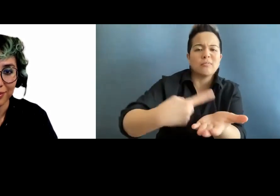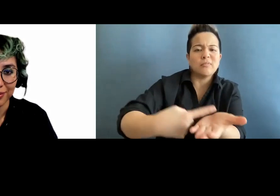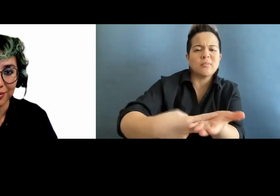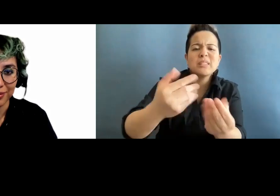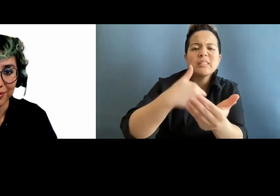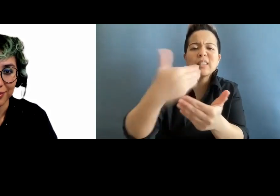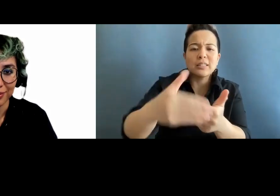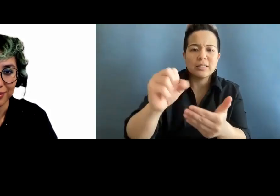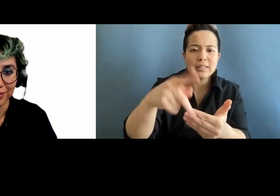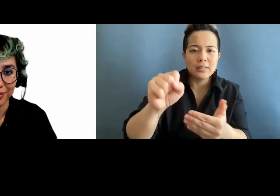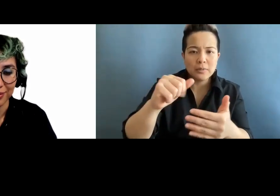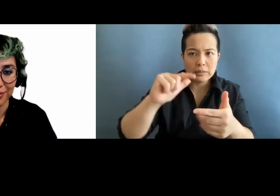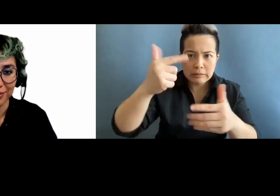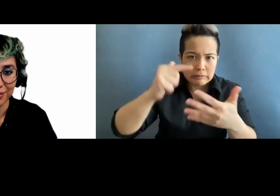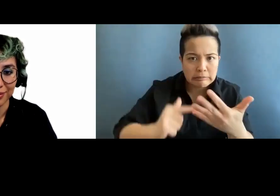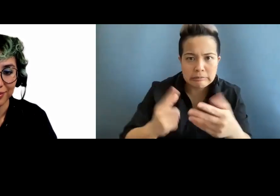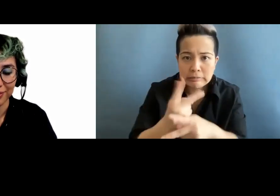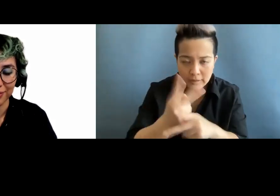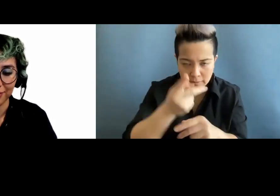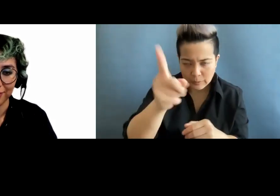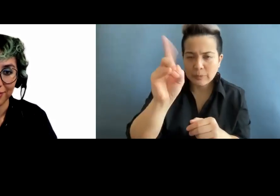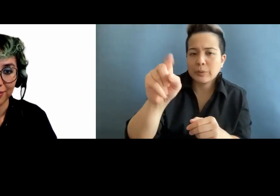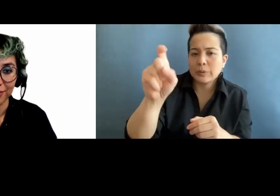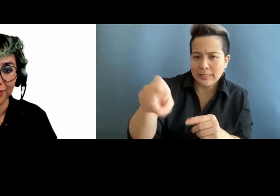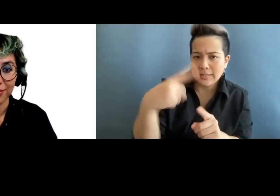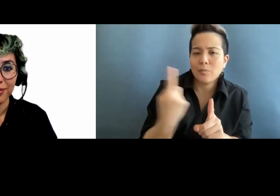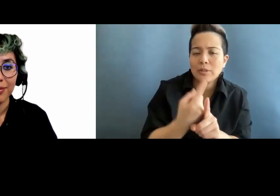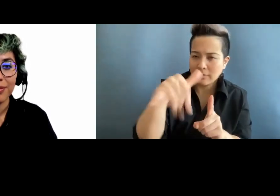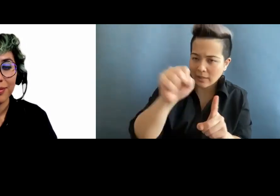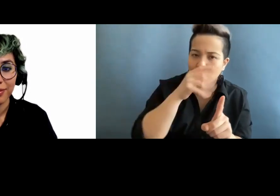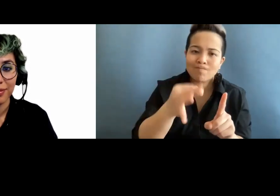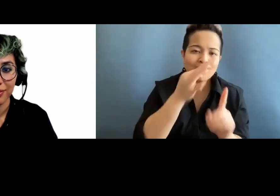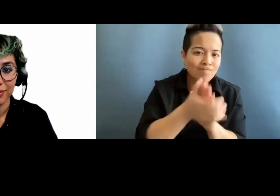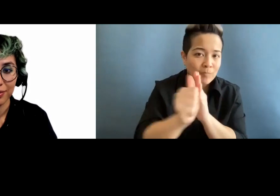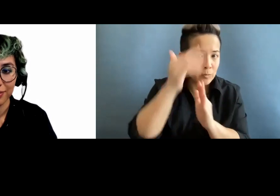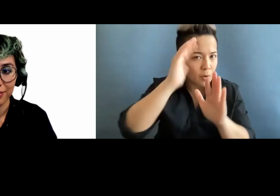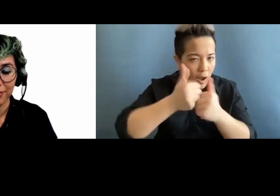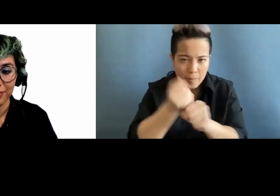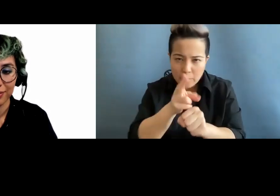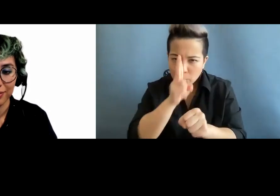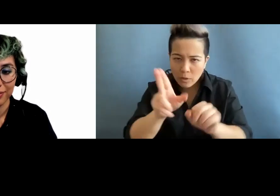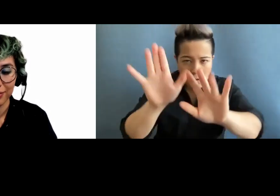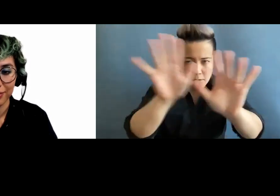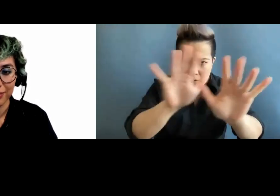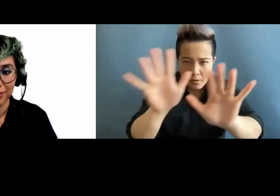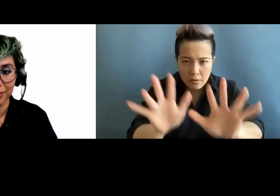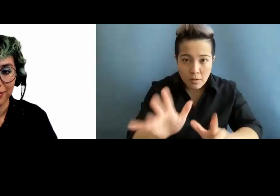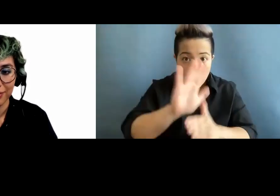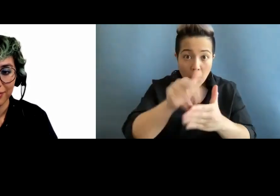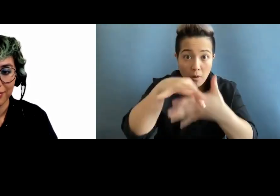are. So you would need someone who understands how to ensure that you are creating an accessible